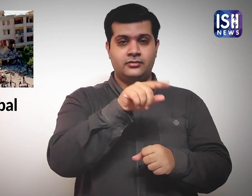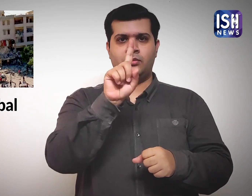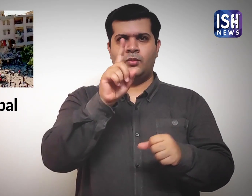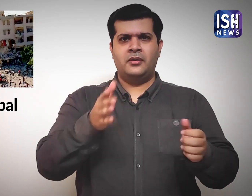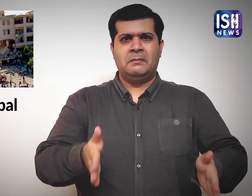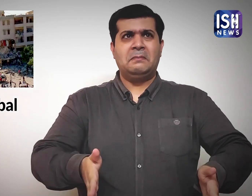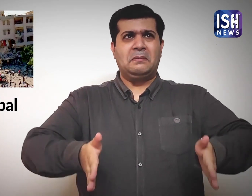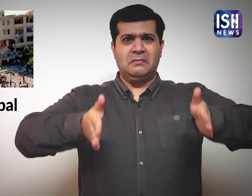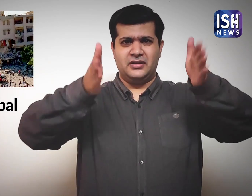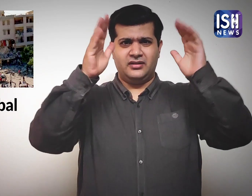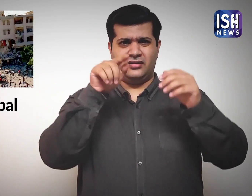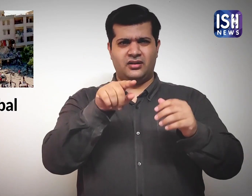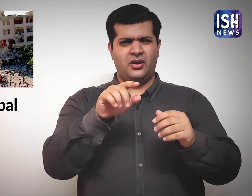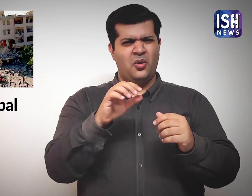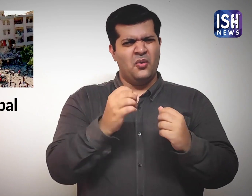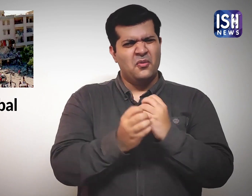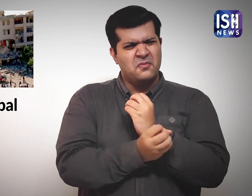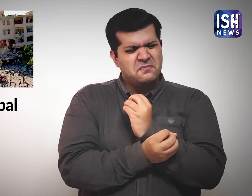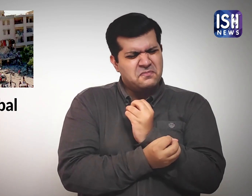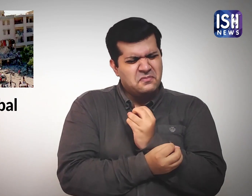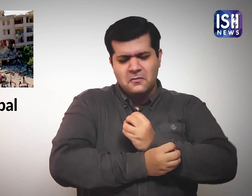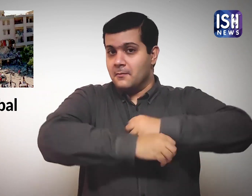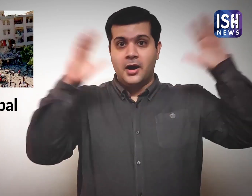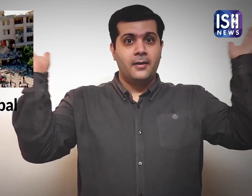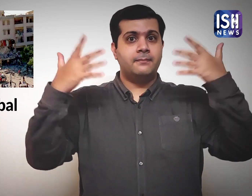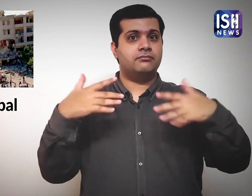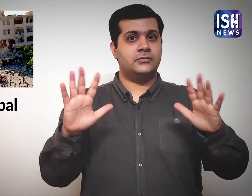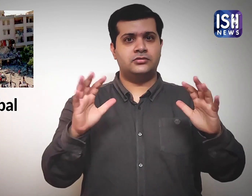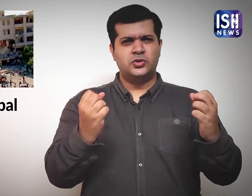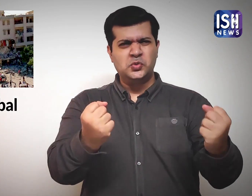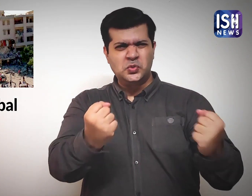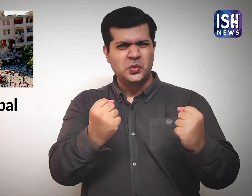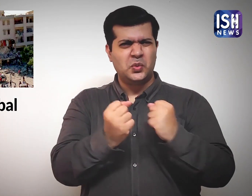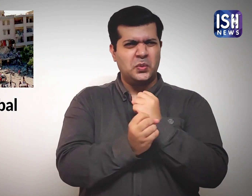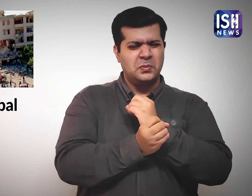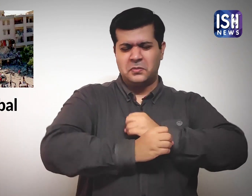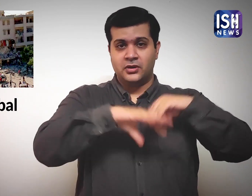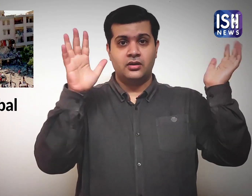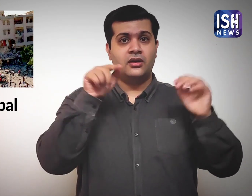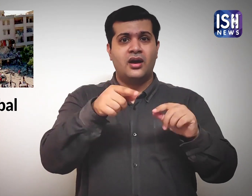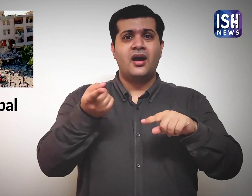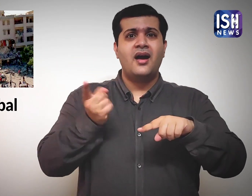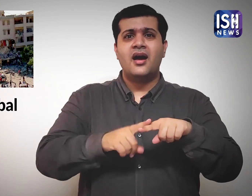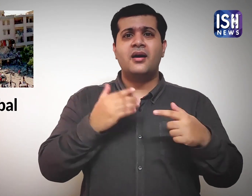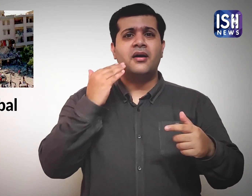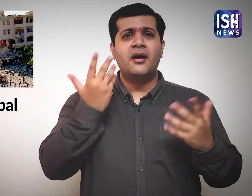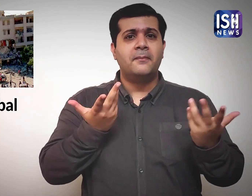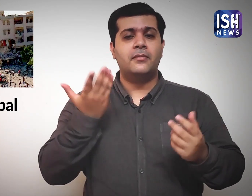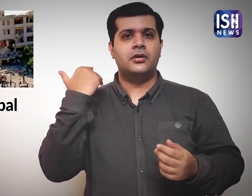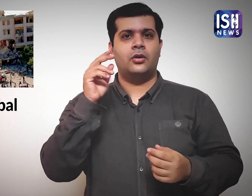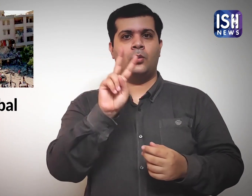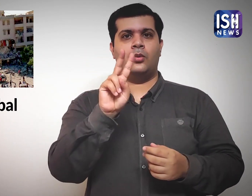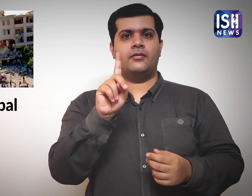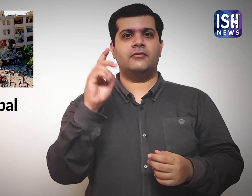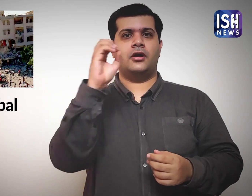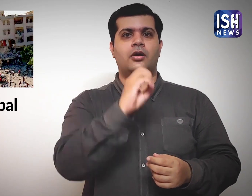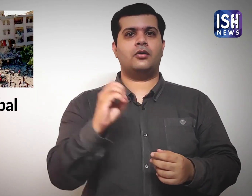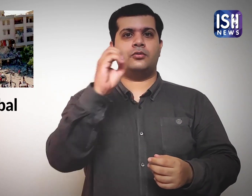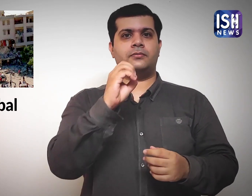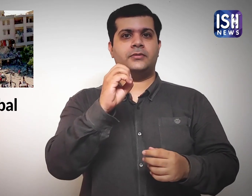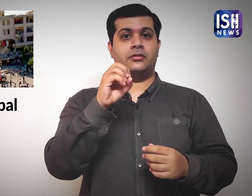a powerful blast occurred in a building on 21st October.